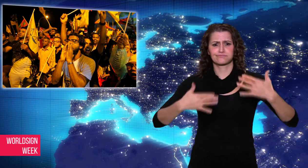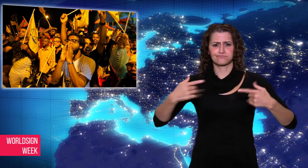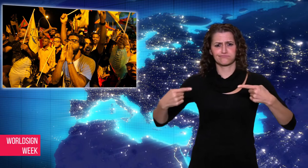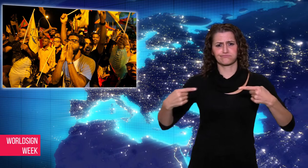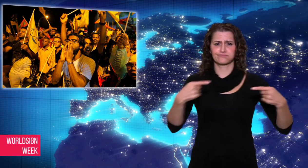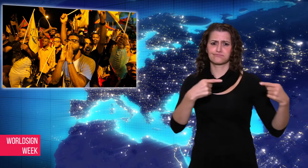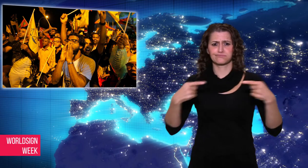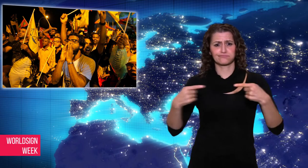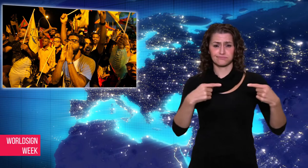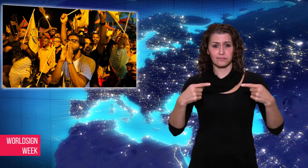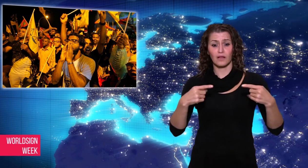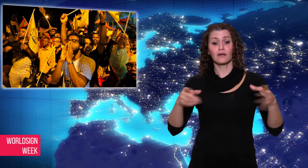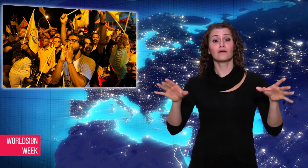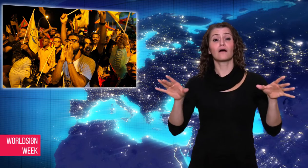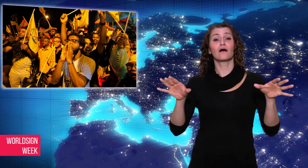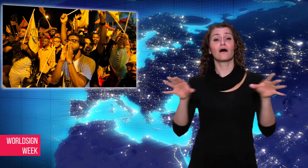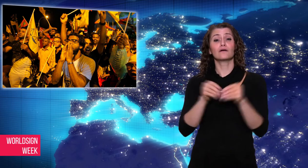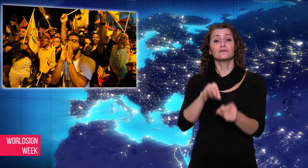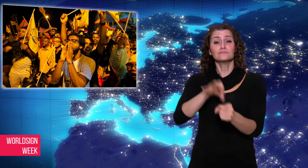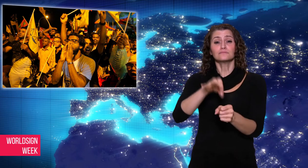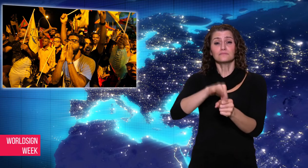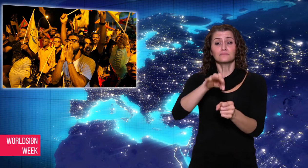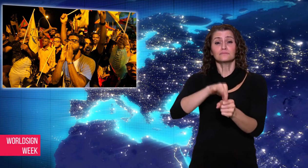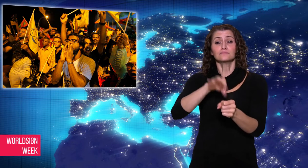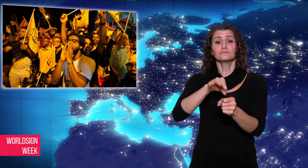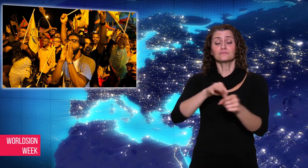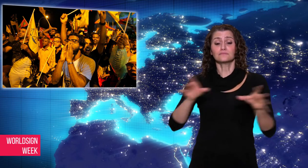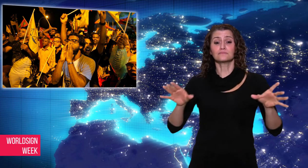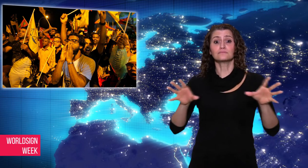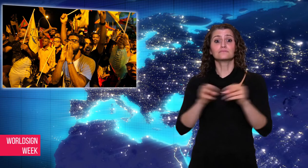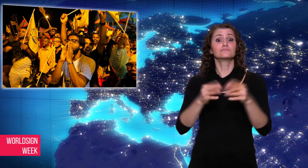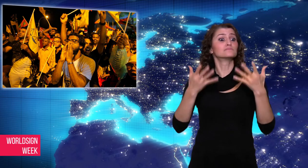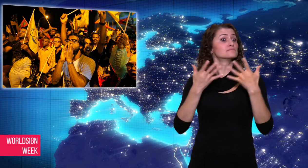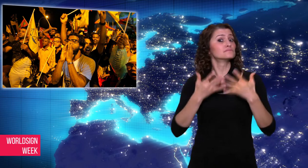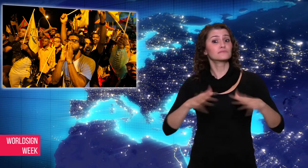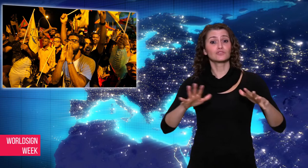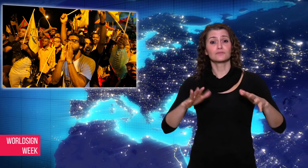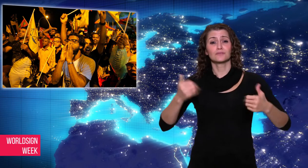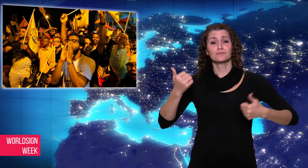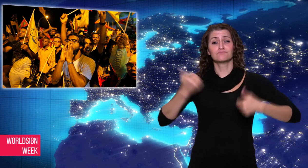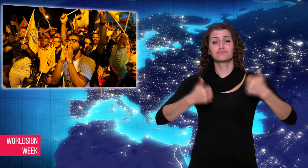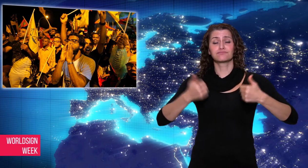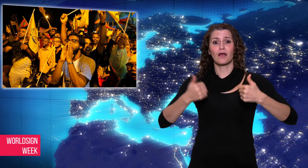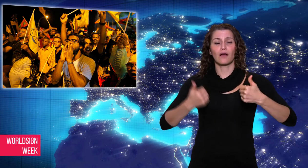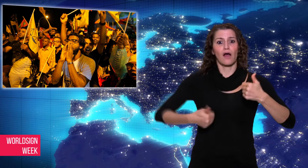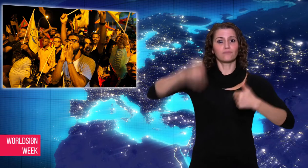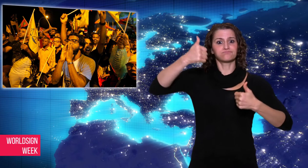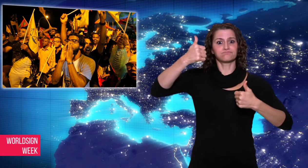presidential election by 58% of